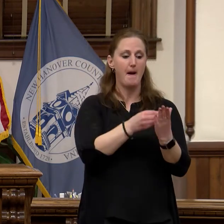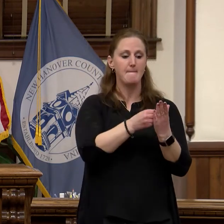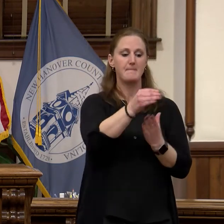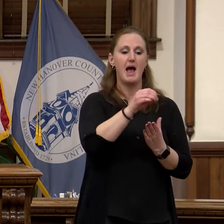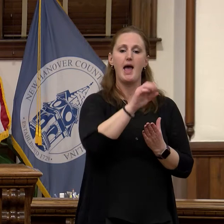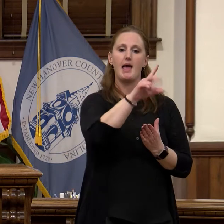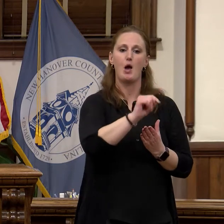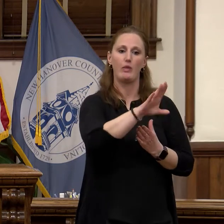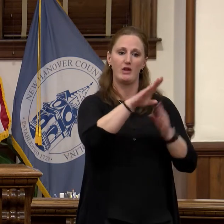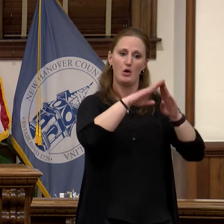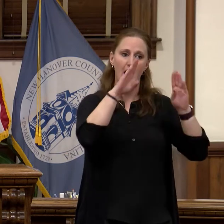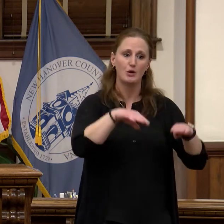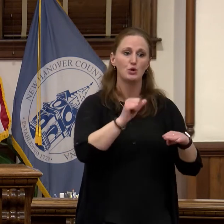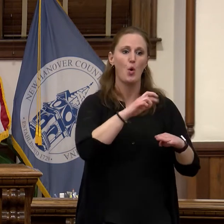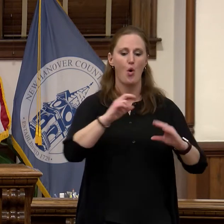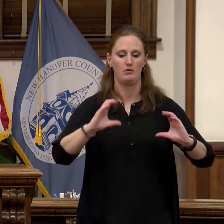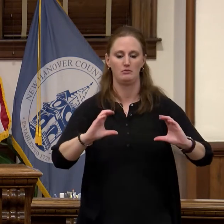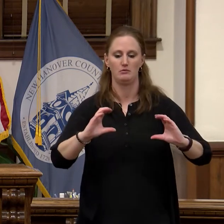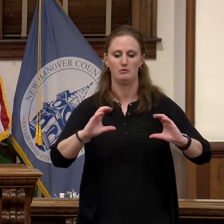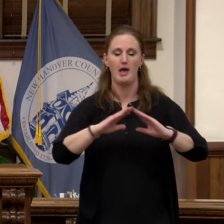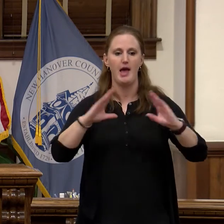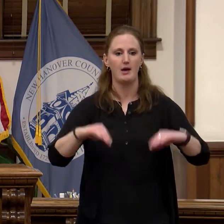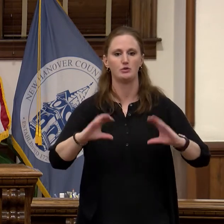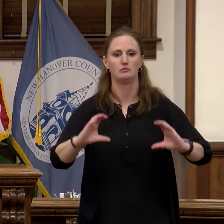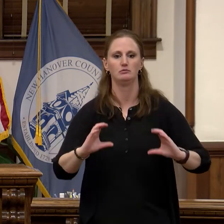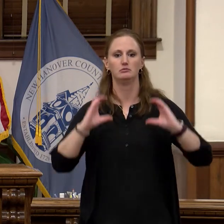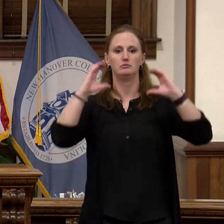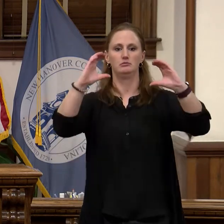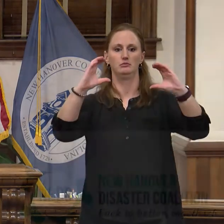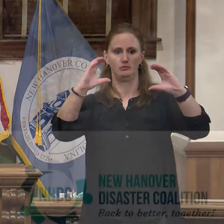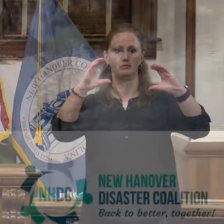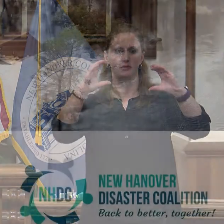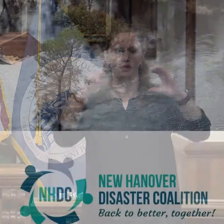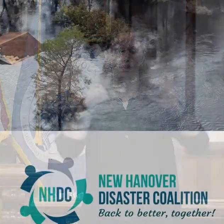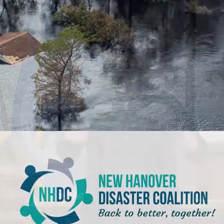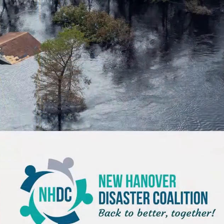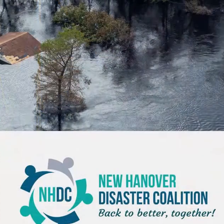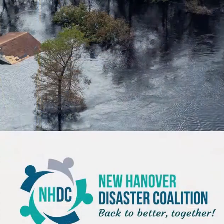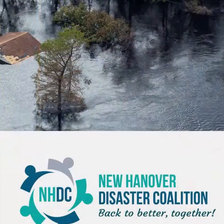repairs. And we're working with the New Hanover Disaster Coalition whose